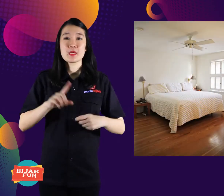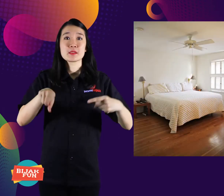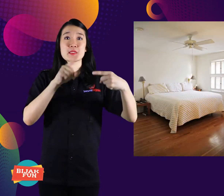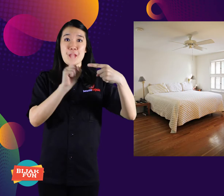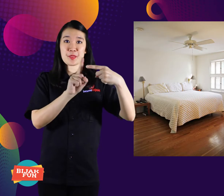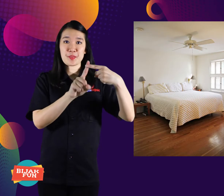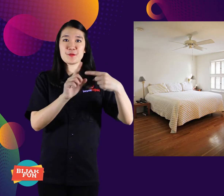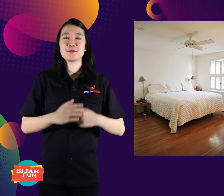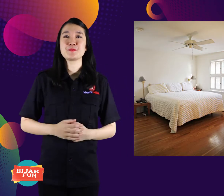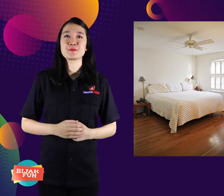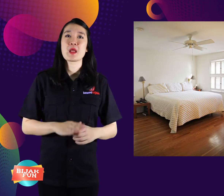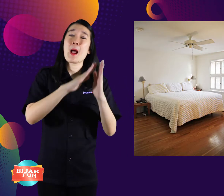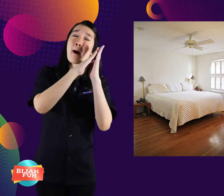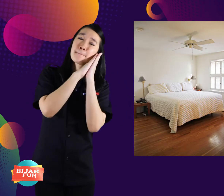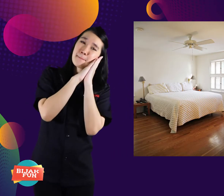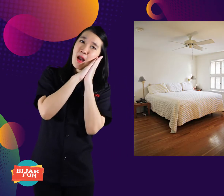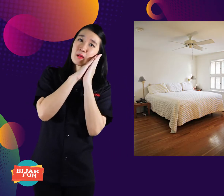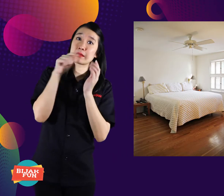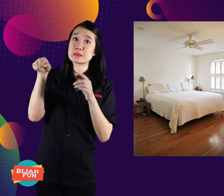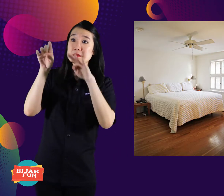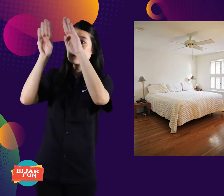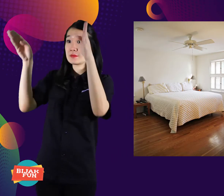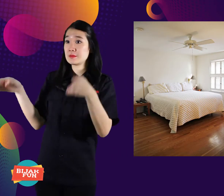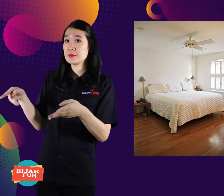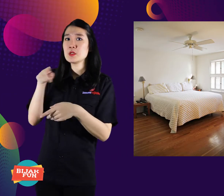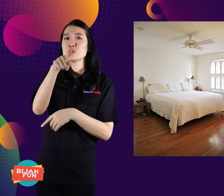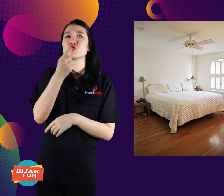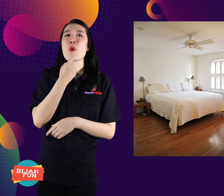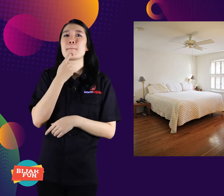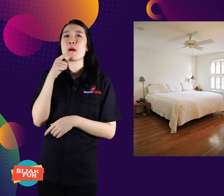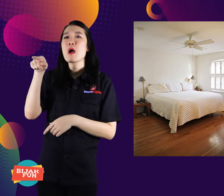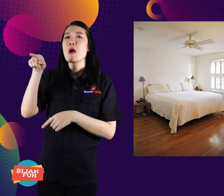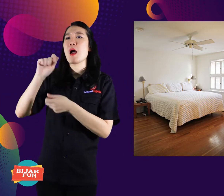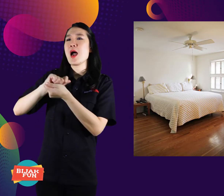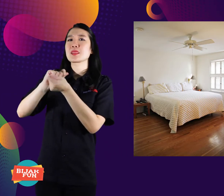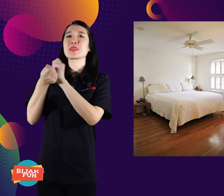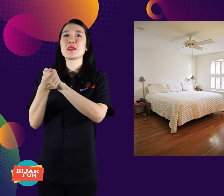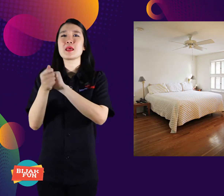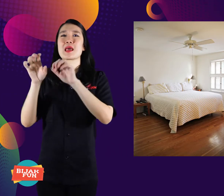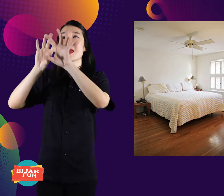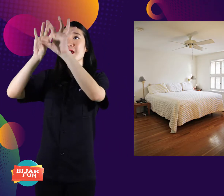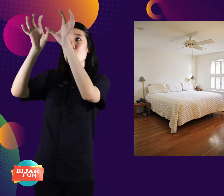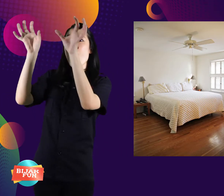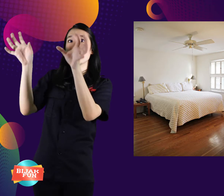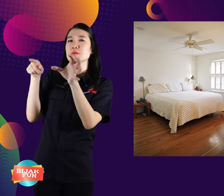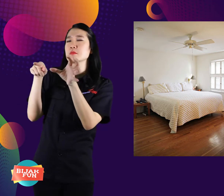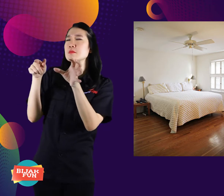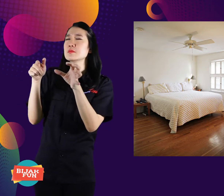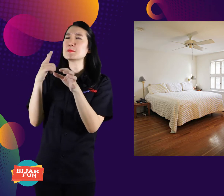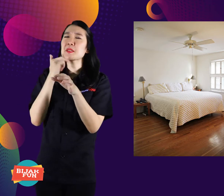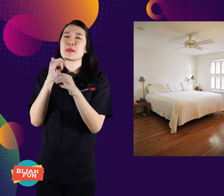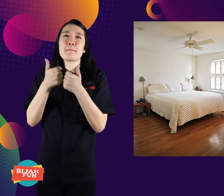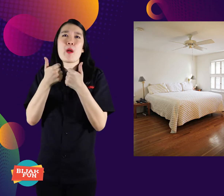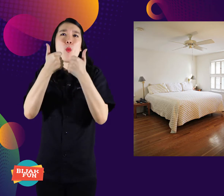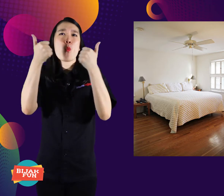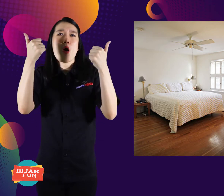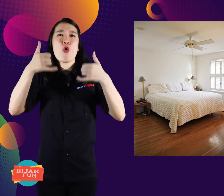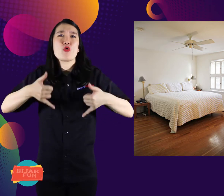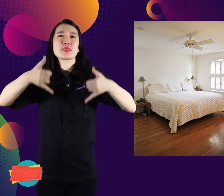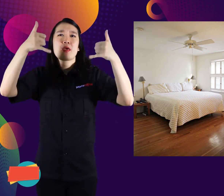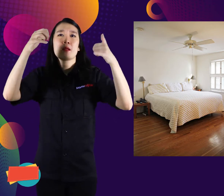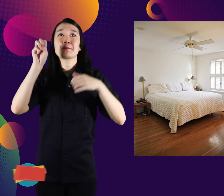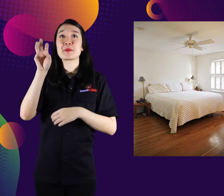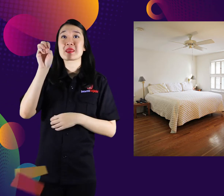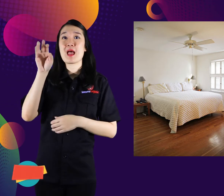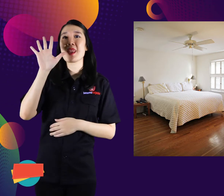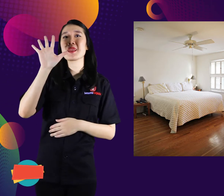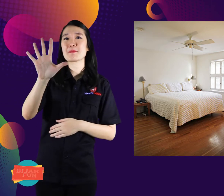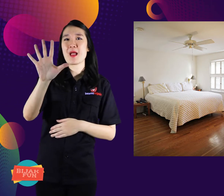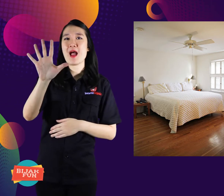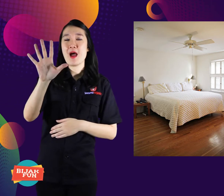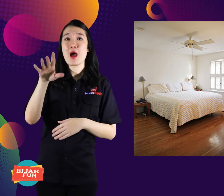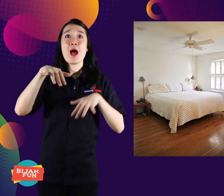1. Rooms, Try redecorating like a luxury five-star hotel.